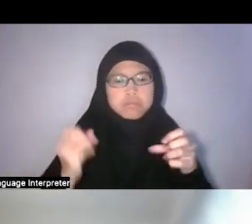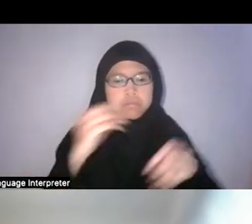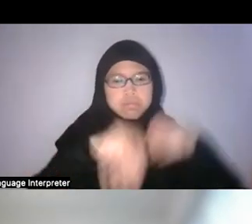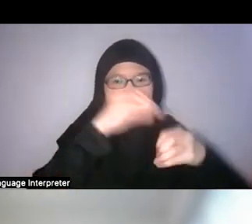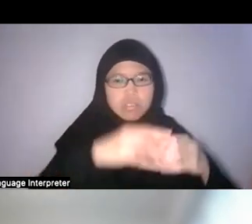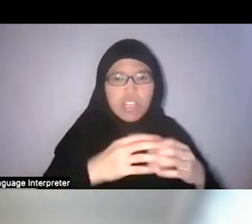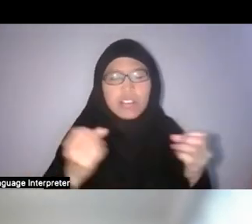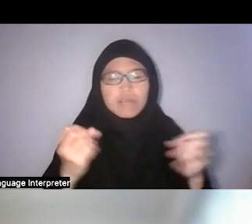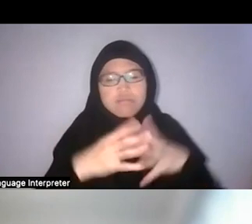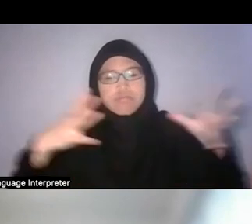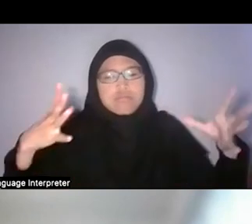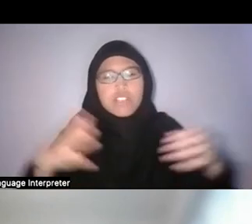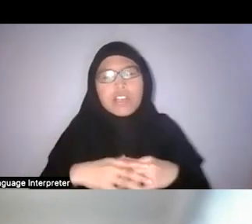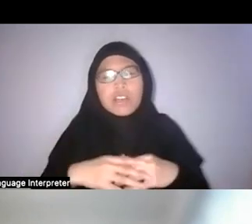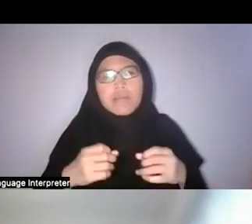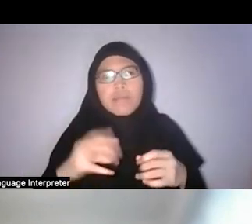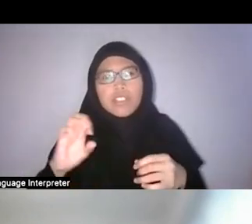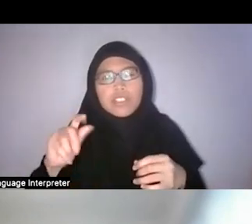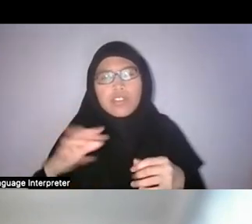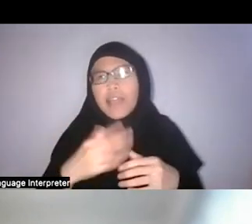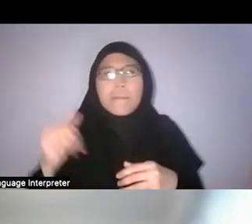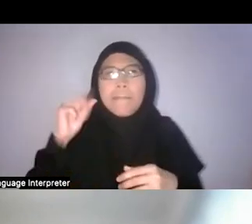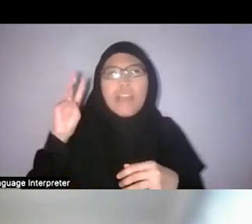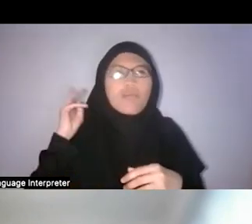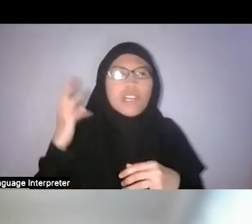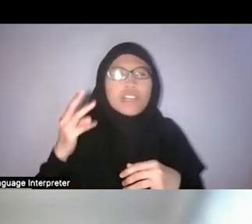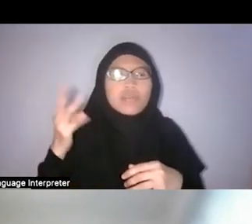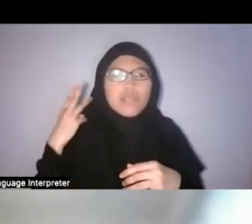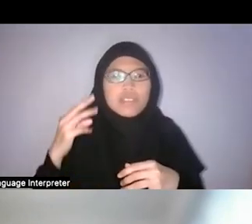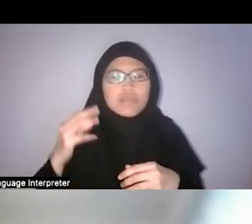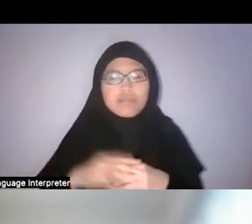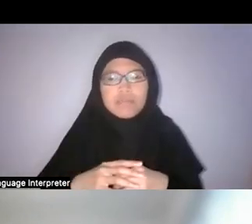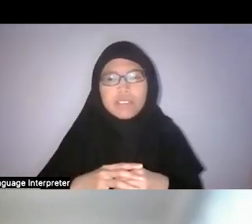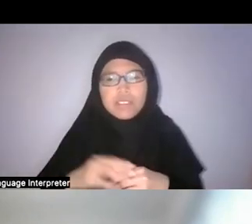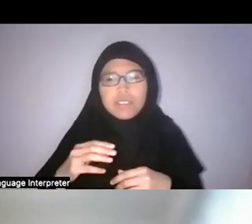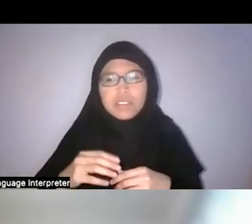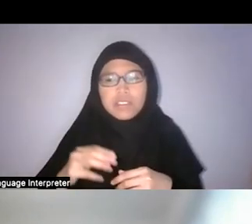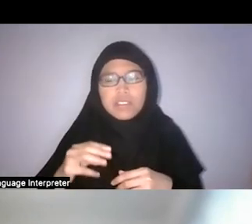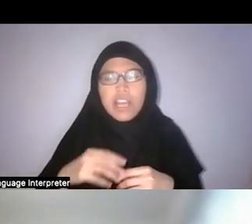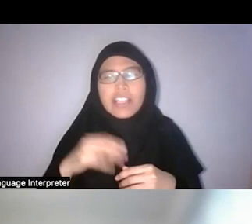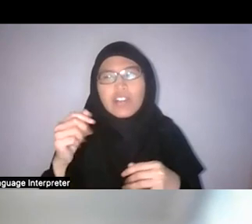I think that all of these words have their specific cultural meanings.